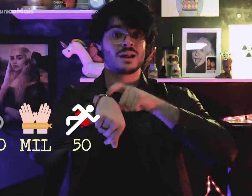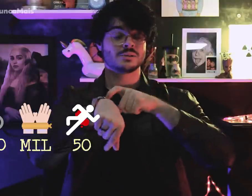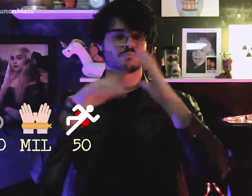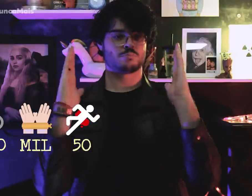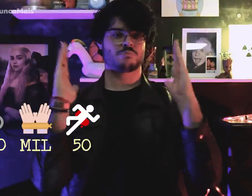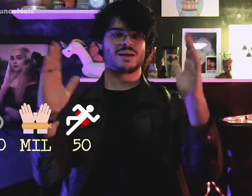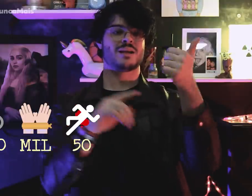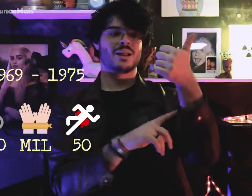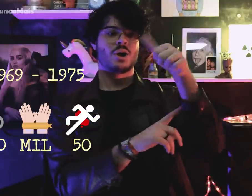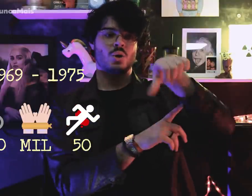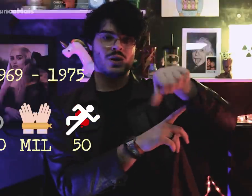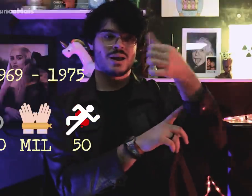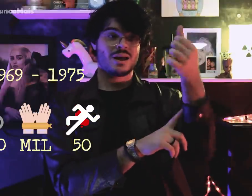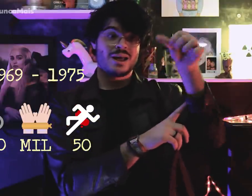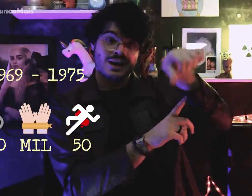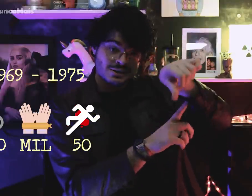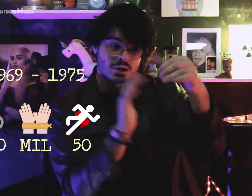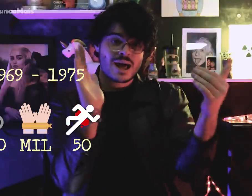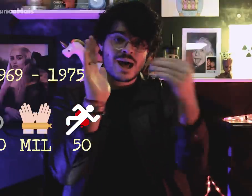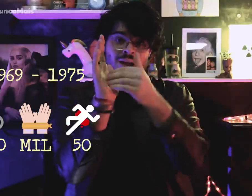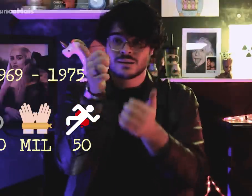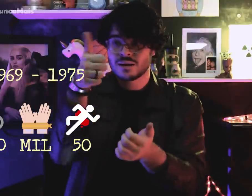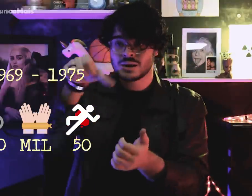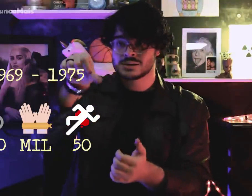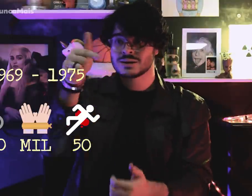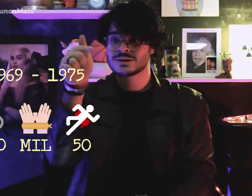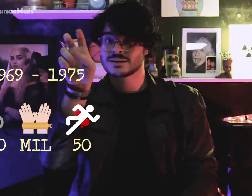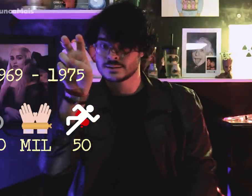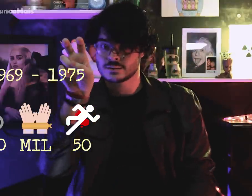between 1969 to 1975.